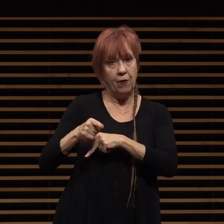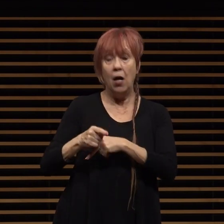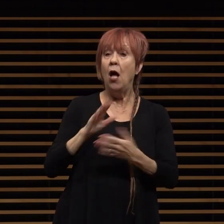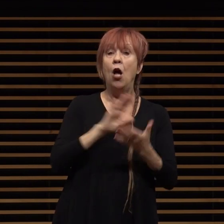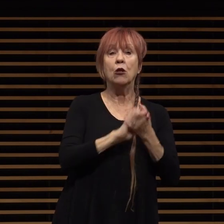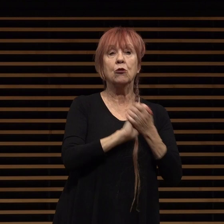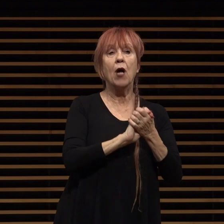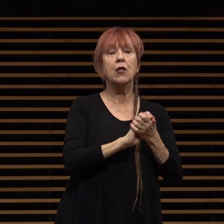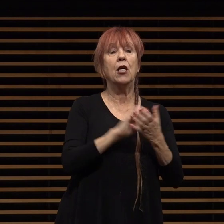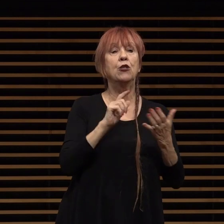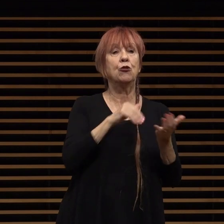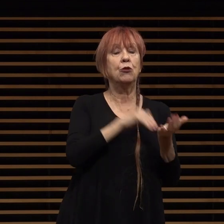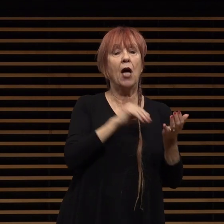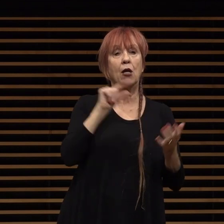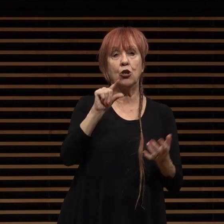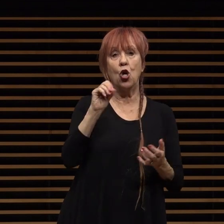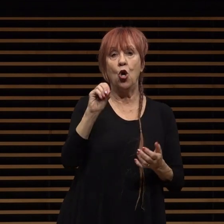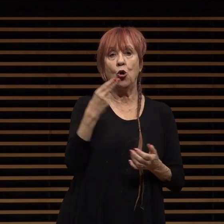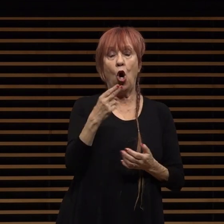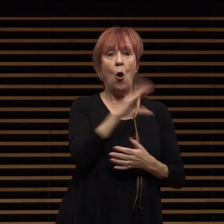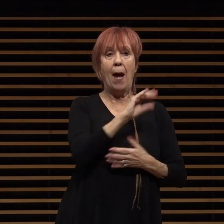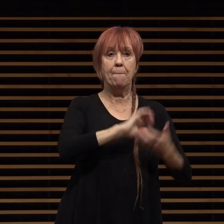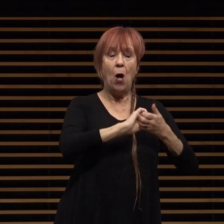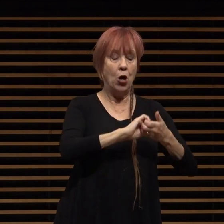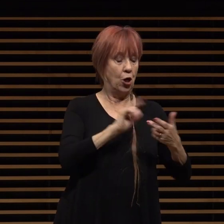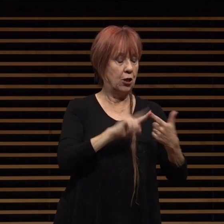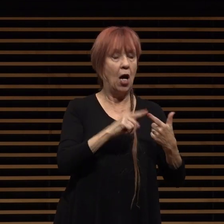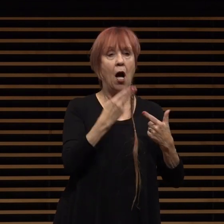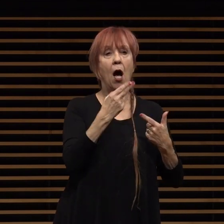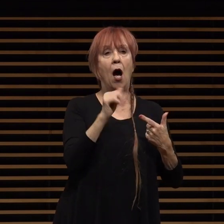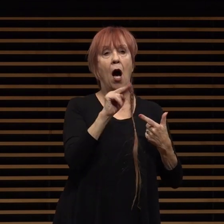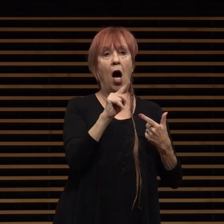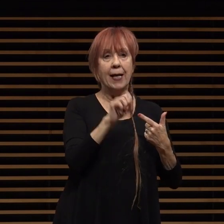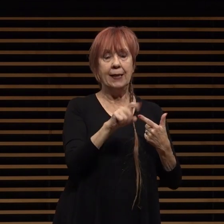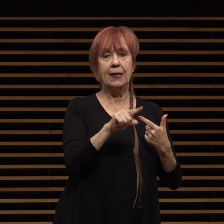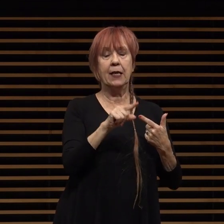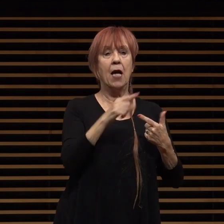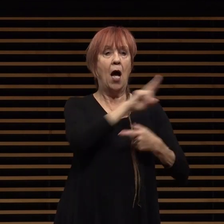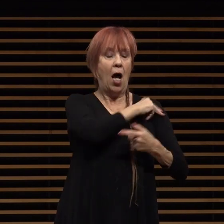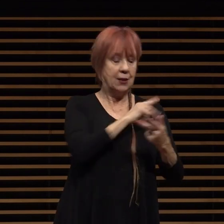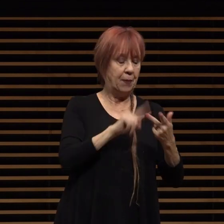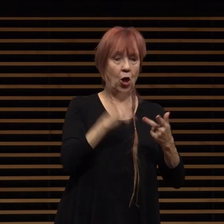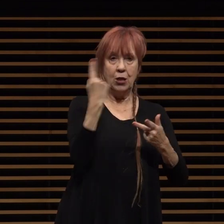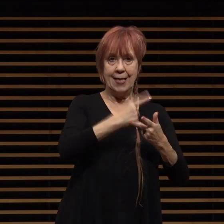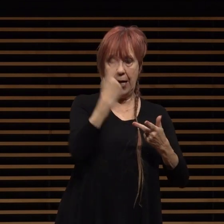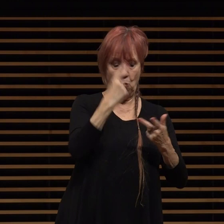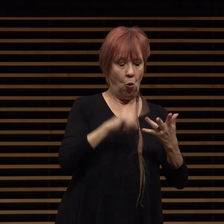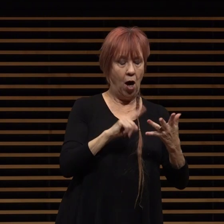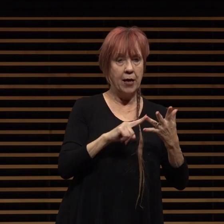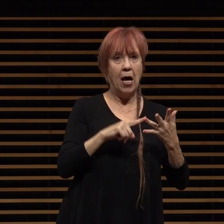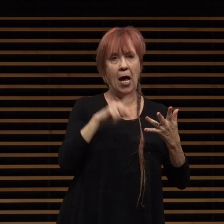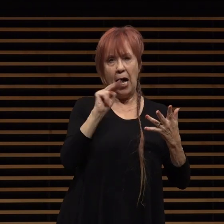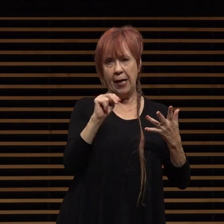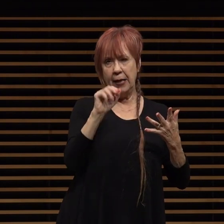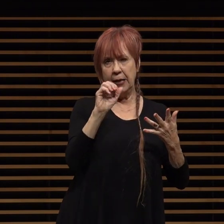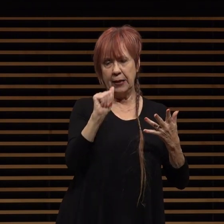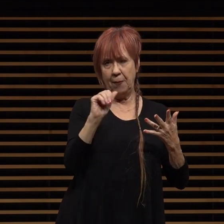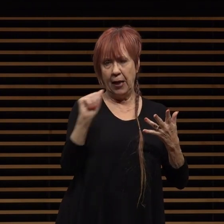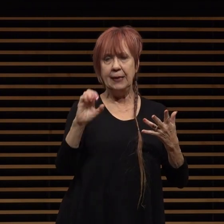partners such as huntington hospital day one the naacp and the pasadena community